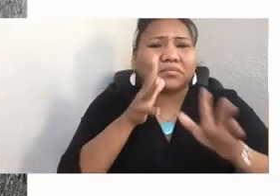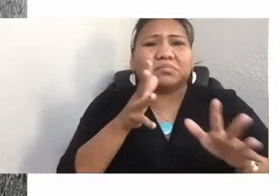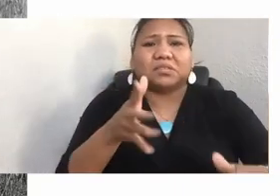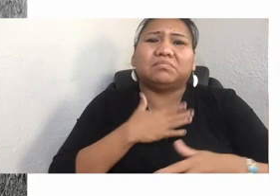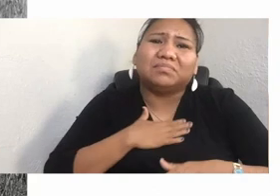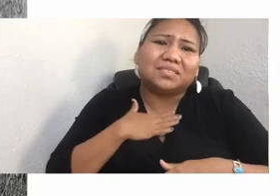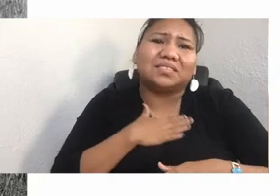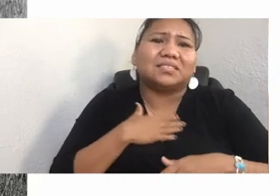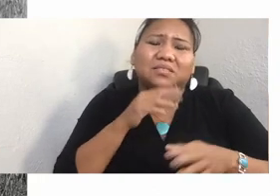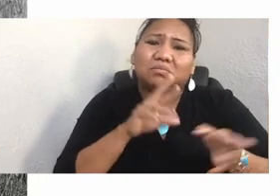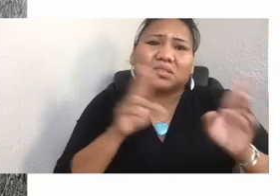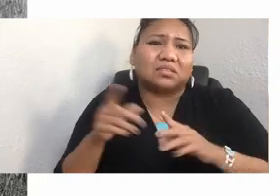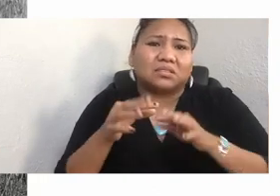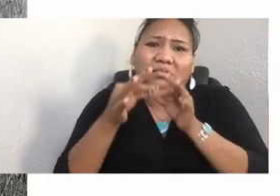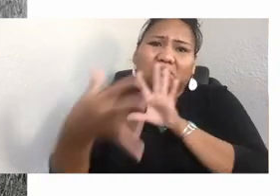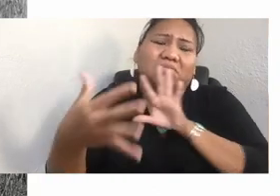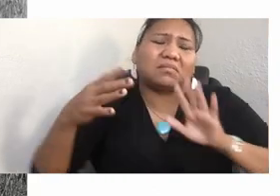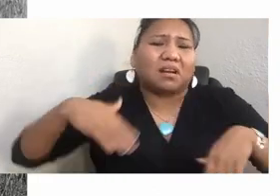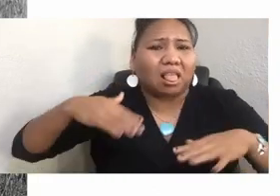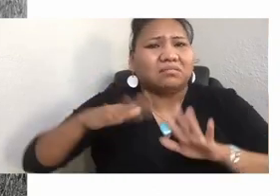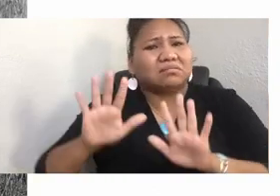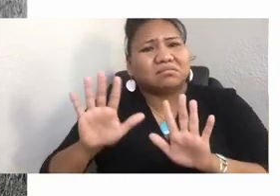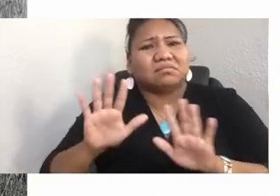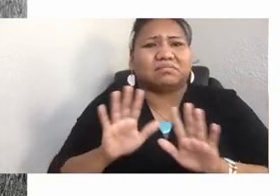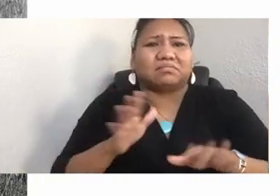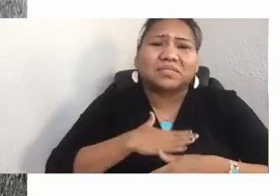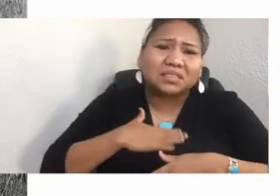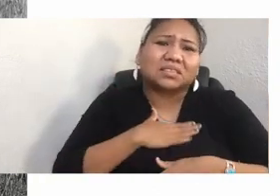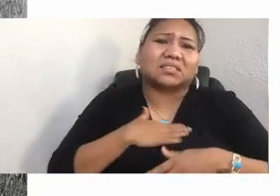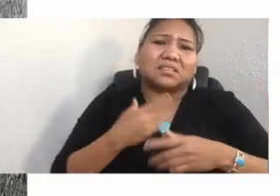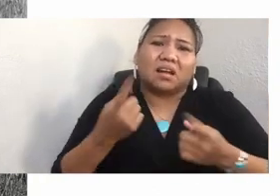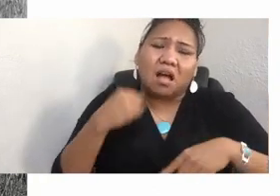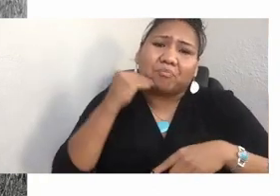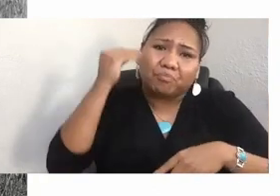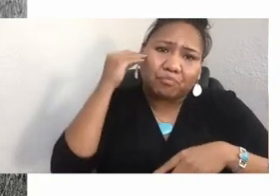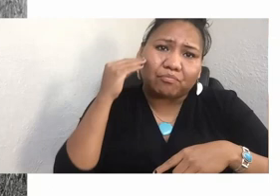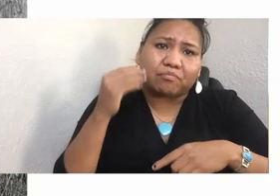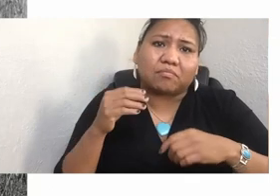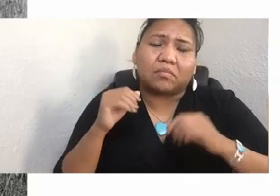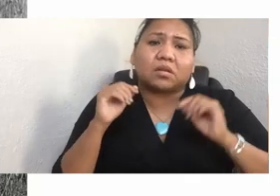And Jennie said she opened her eye and looked at her and said, well, will you cook?